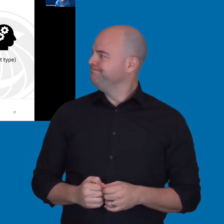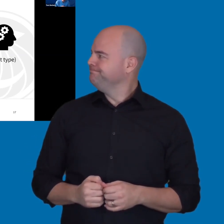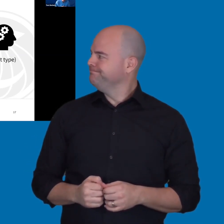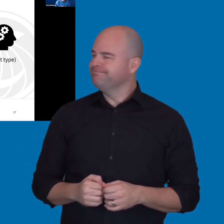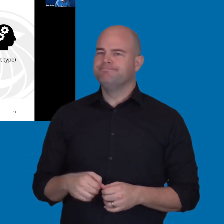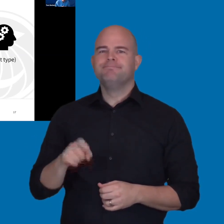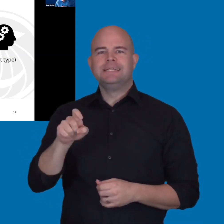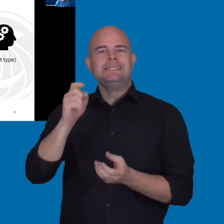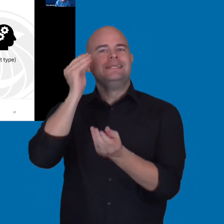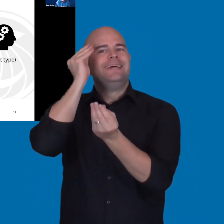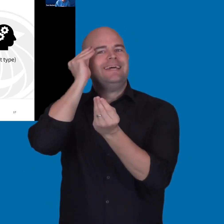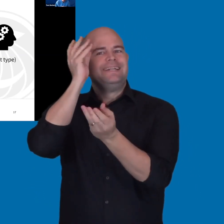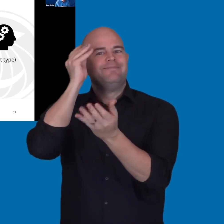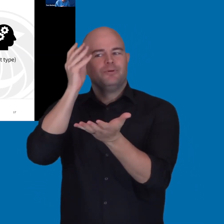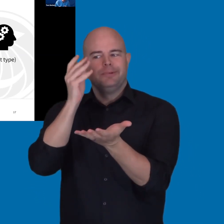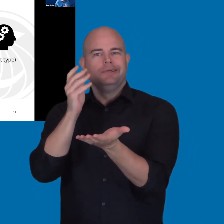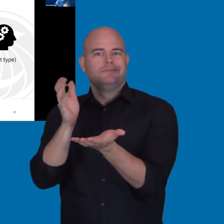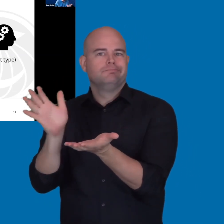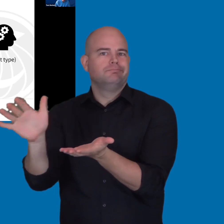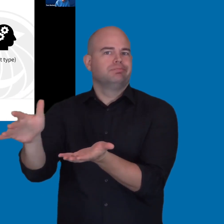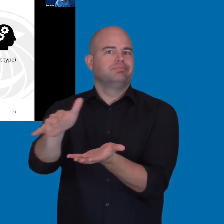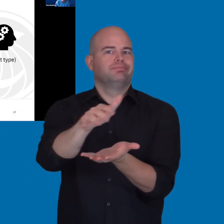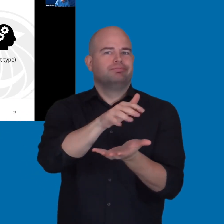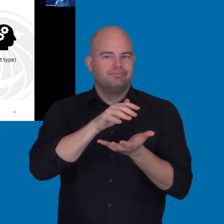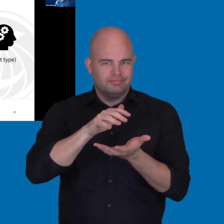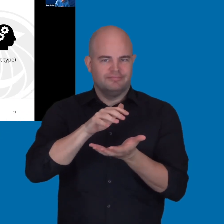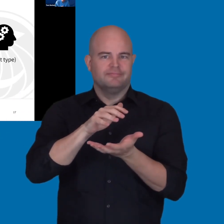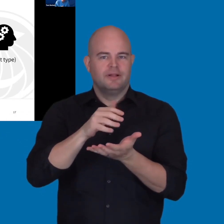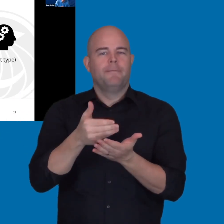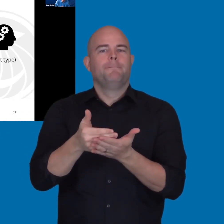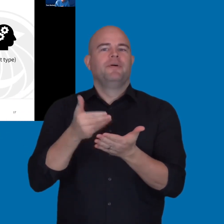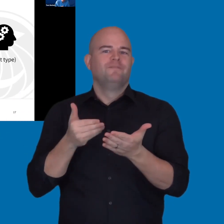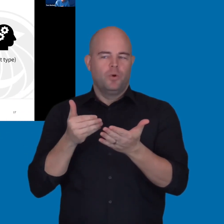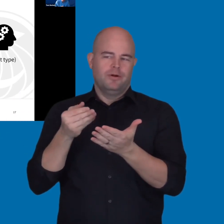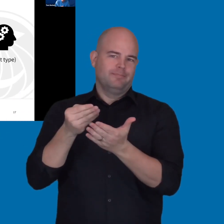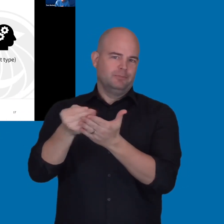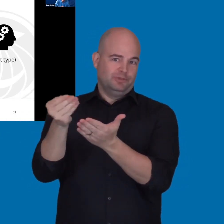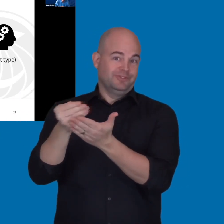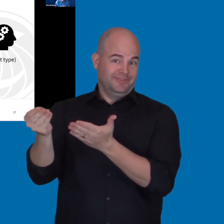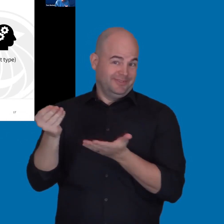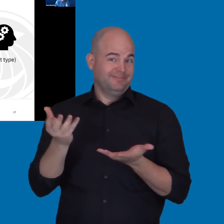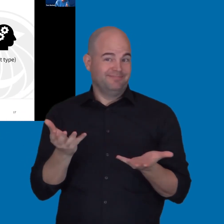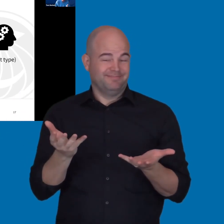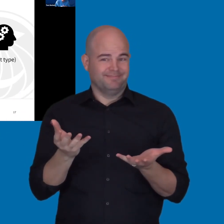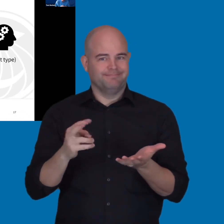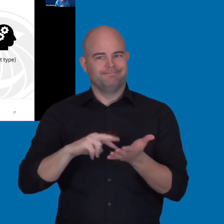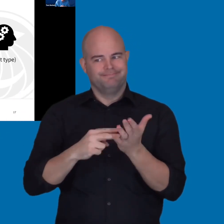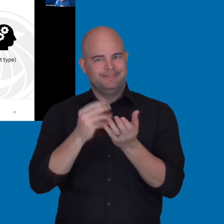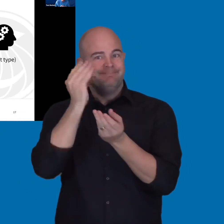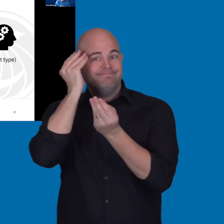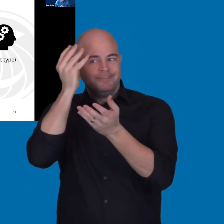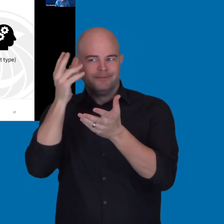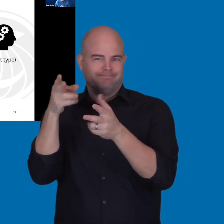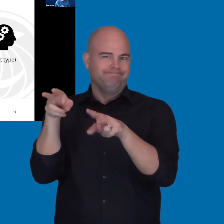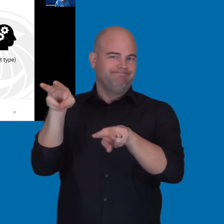information up front before you make your purchases. And as I mentioned earlier, what that involves is,